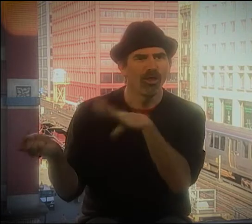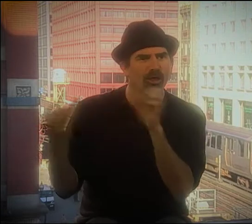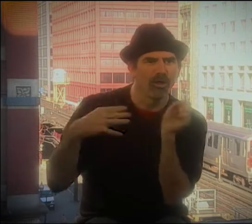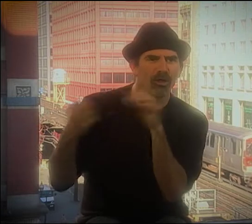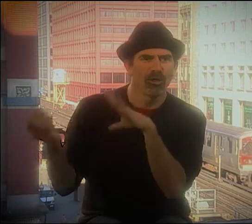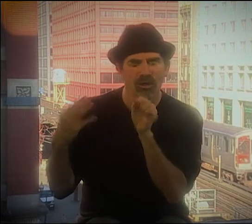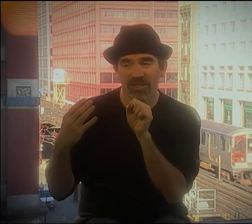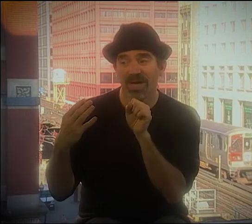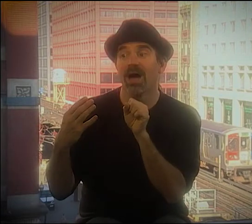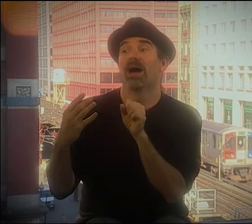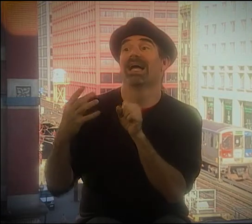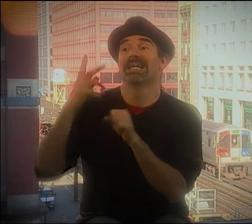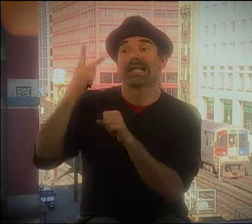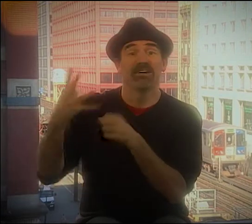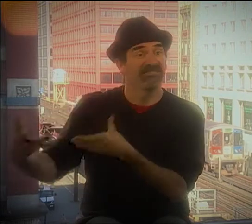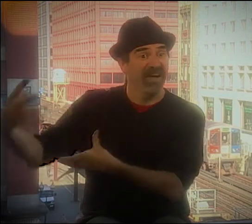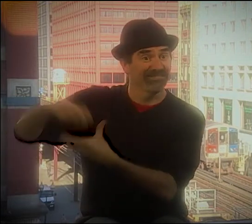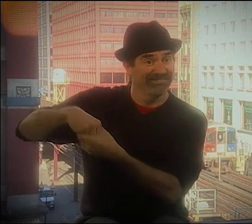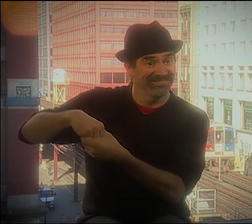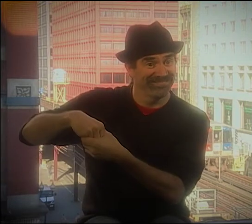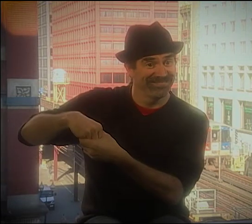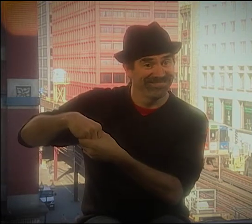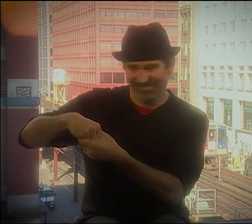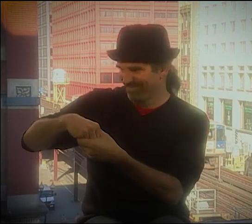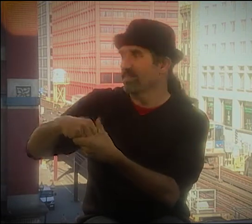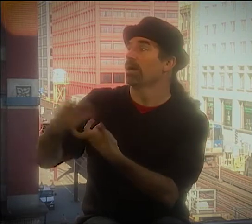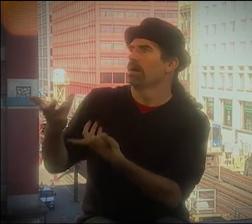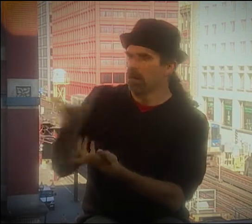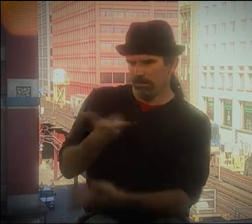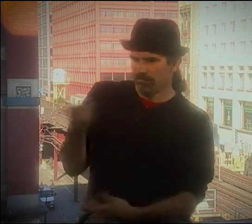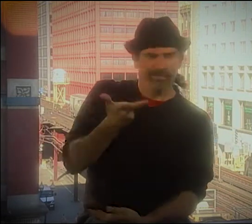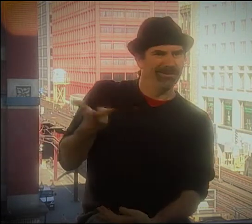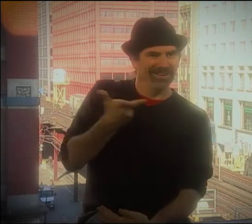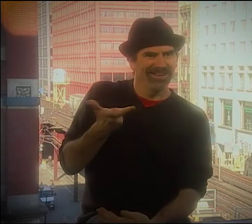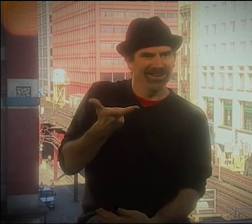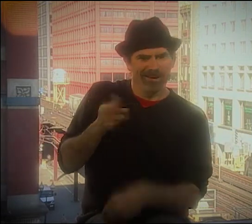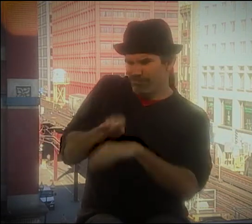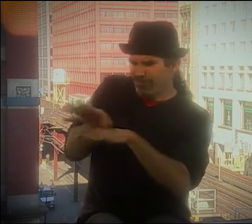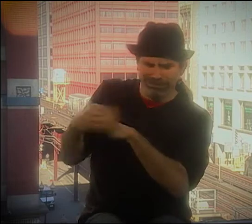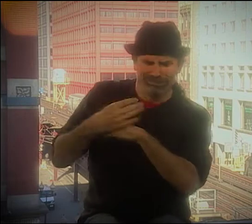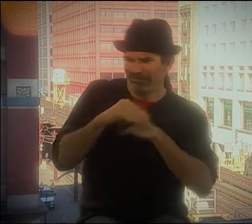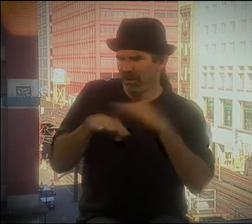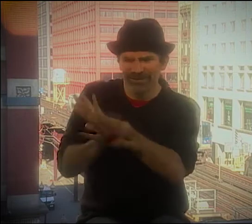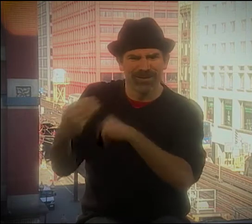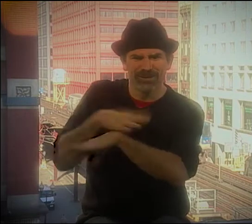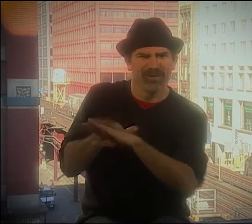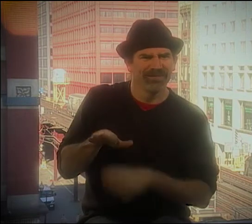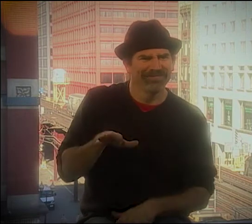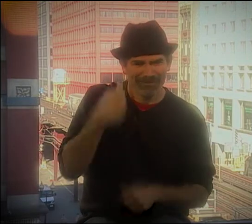AND WE BECAME REALLY GOOD FRIENDS RIGHT AWAY. WE STARTED TO WORK WITH EACH OTHER AND WE STARTED TO GET